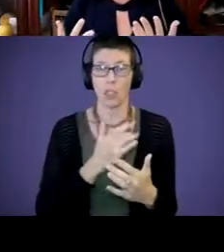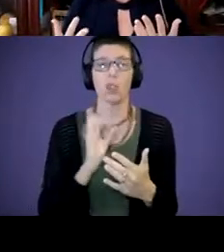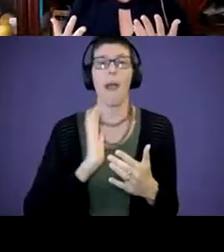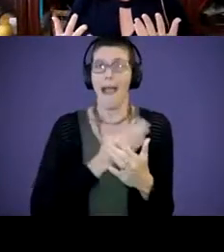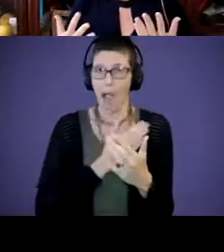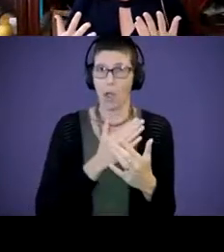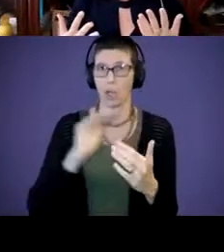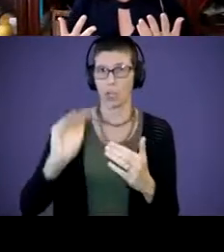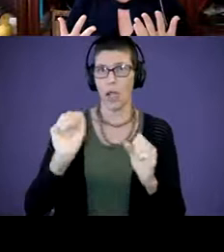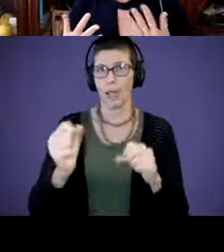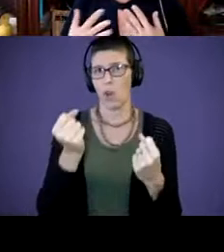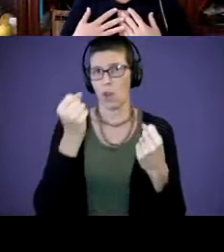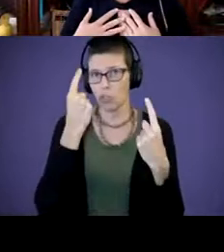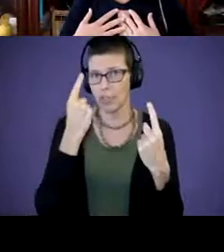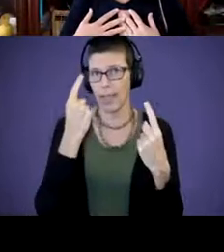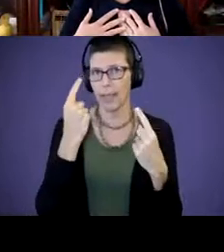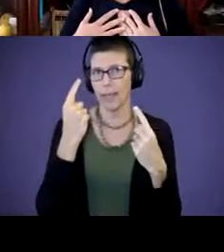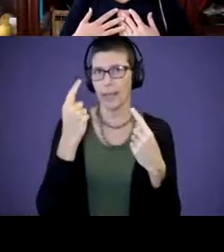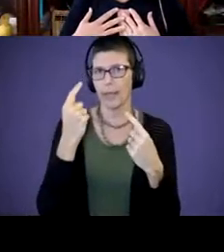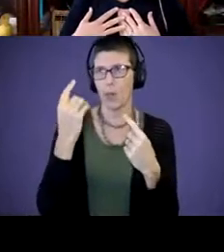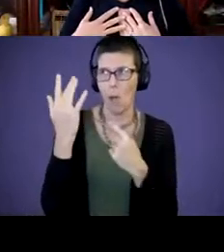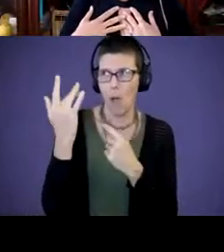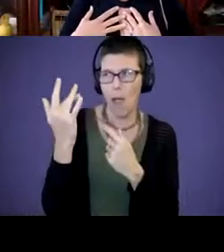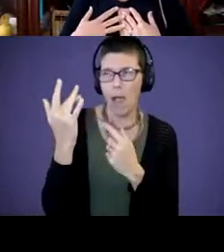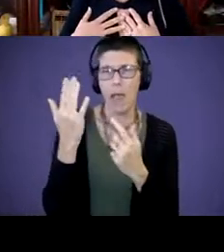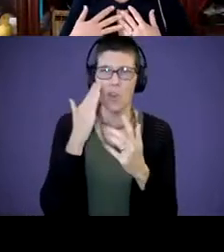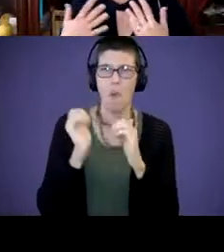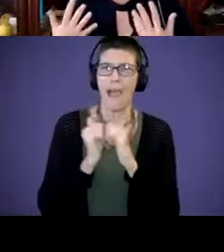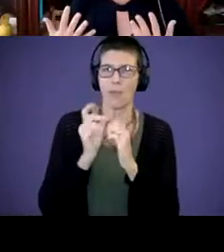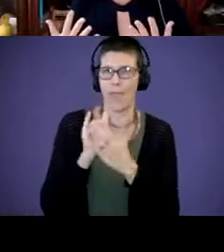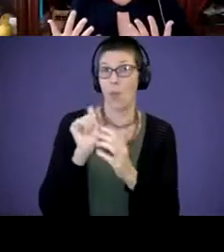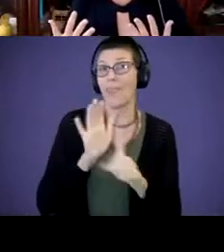can understand the why and know how to do that with their own. How to self regulate